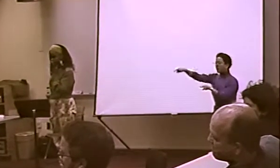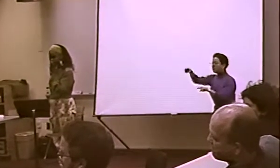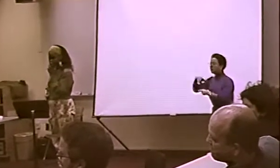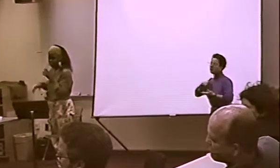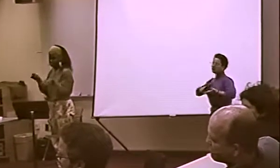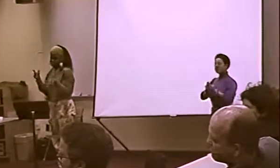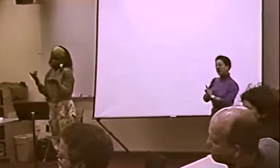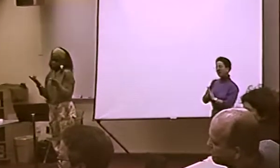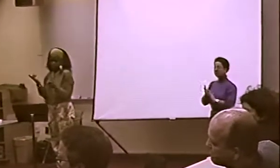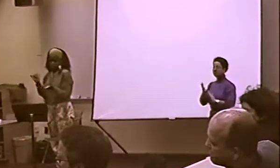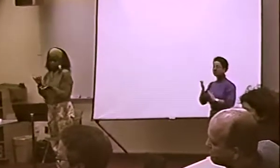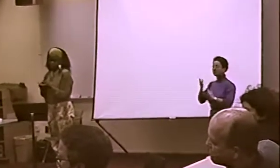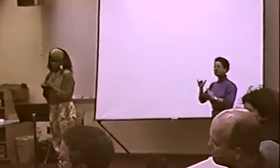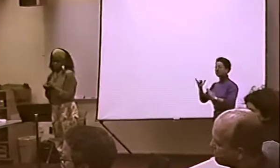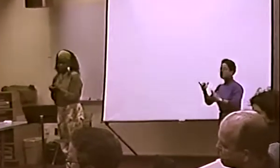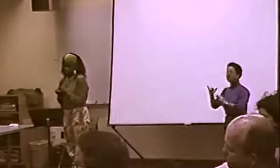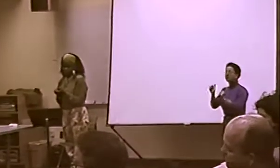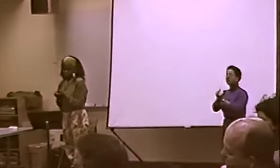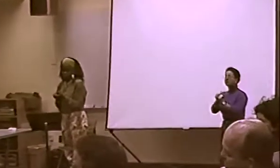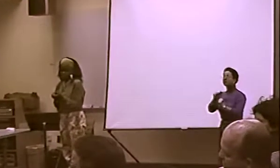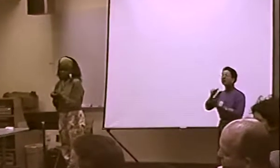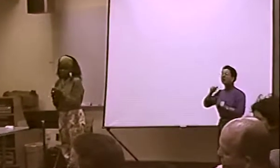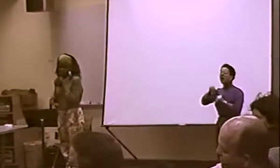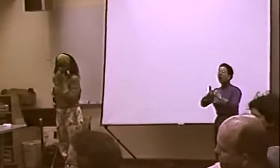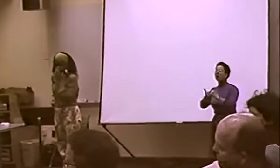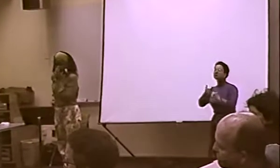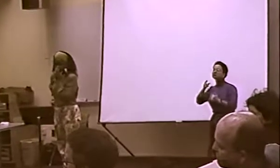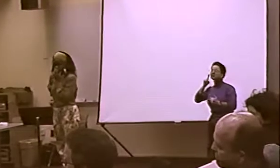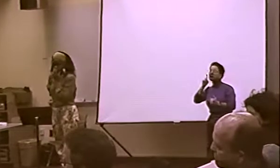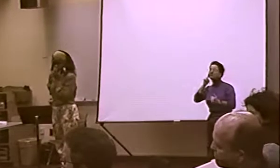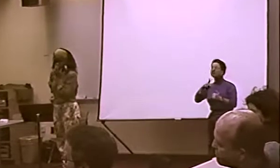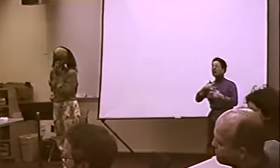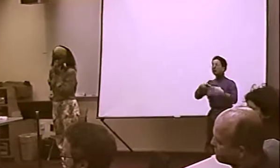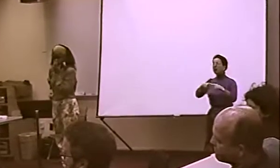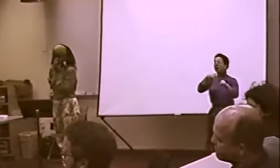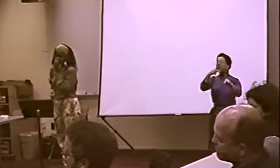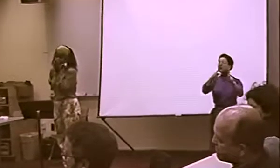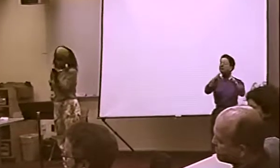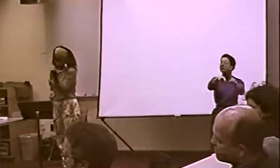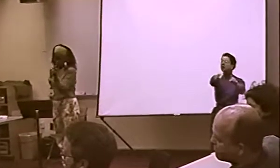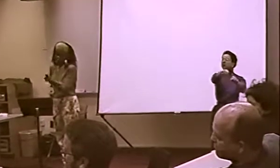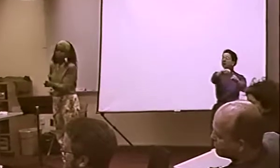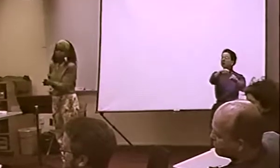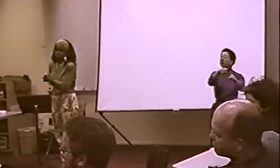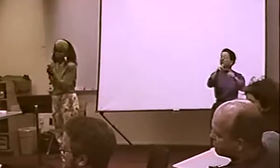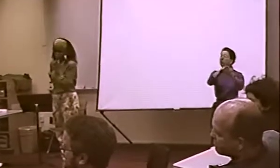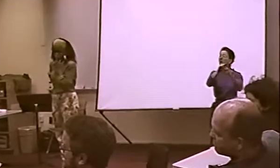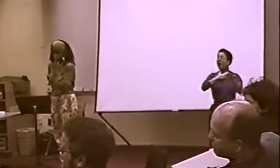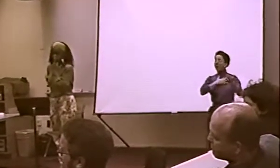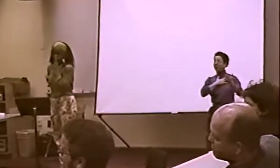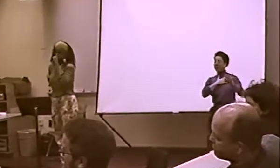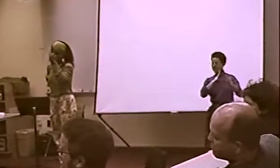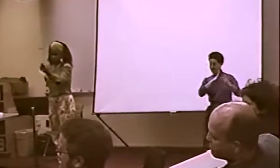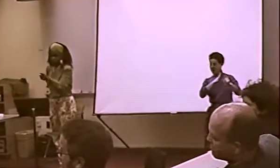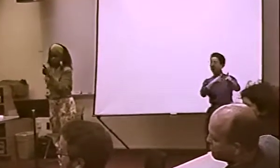WHO TRY TO BECOME ONE OF THE BLACK PEOPLE. THEY TRY TO JOIN AND TRY TO LIVE IN THE CULTURE, BUT I WONDER HOW THEY FEEL ABOUT THAT.